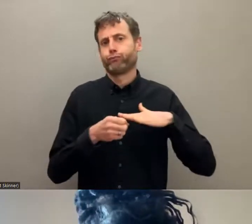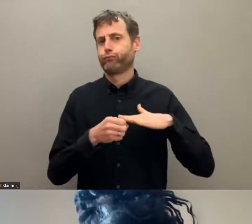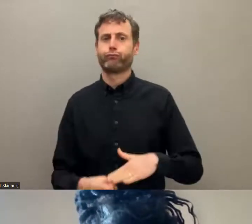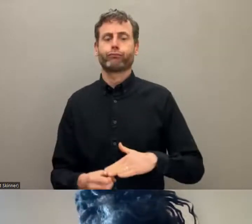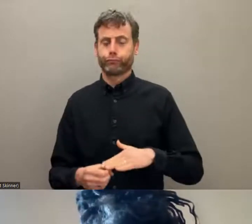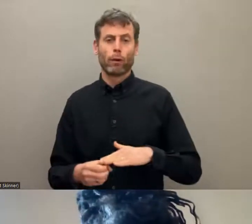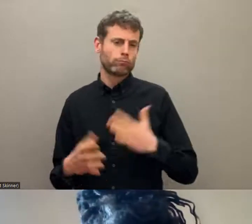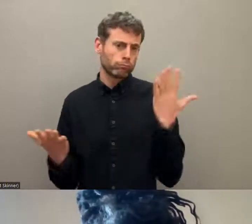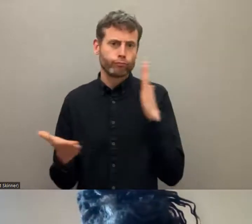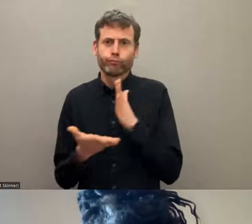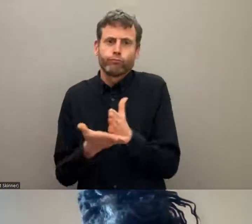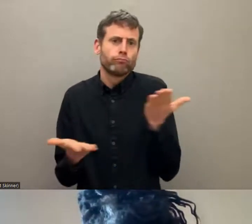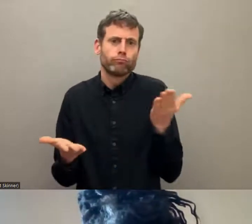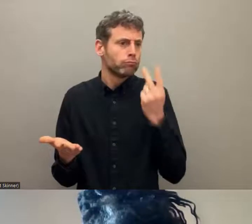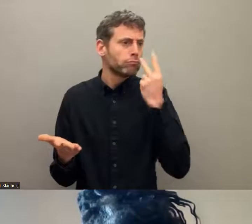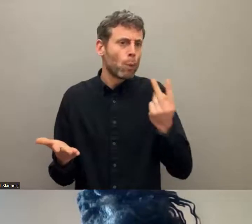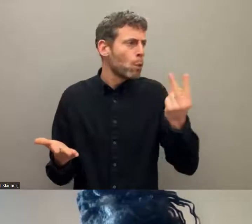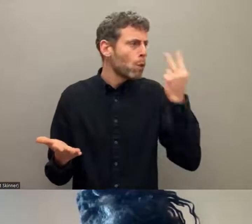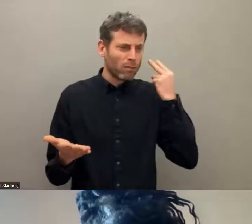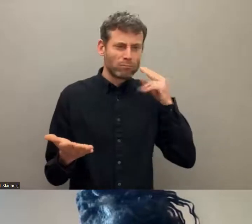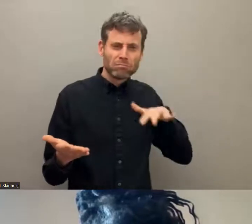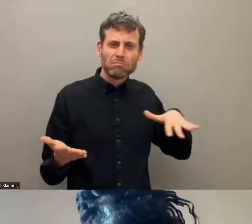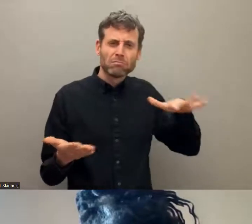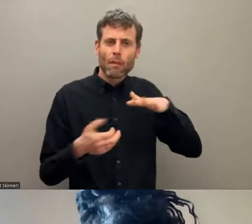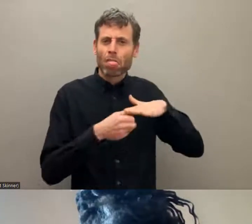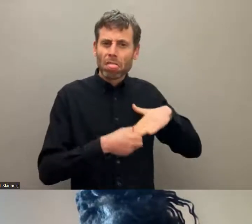minorities, we are insisting that it is